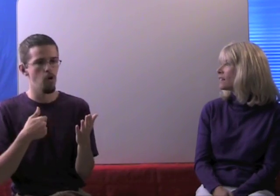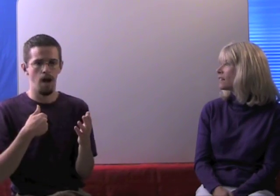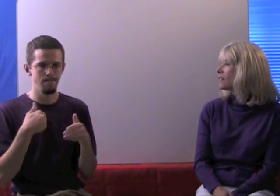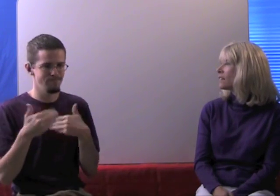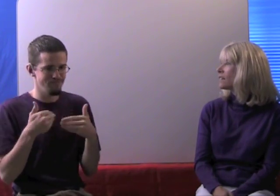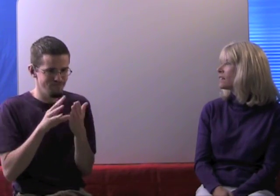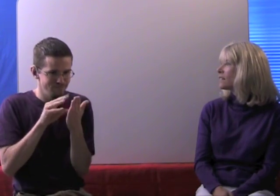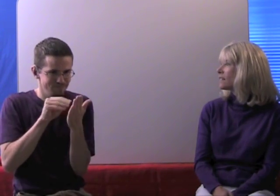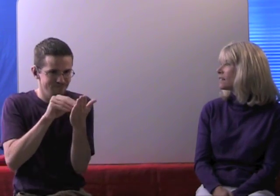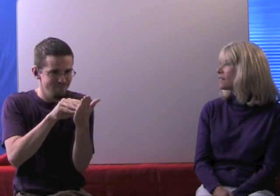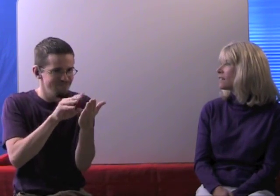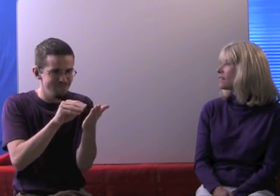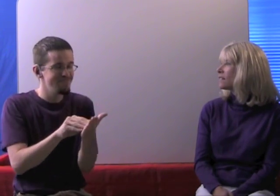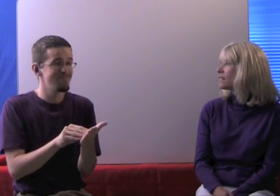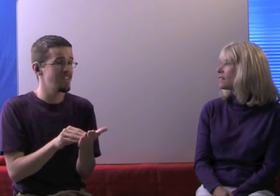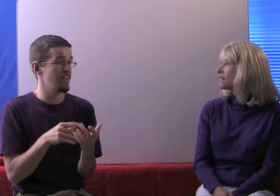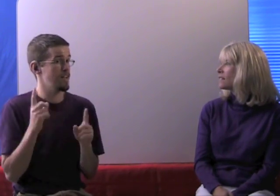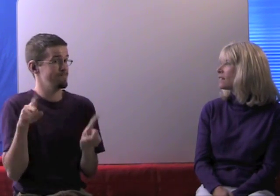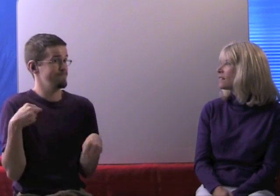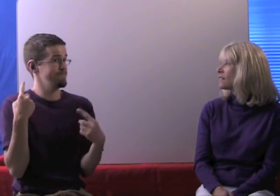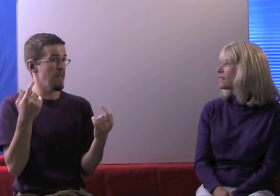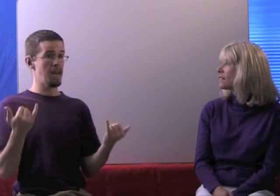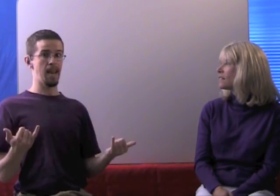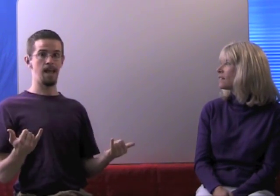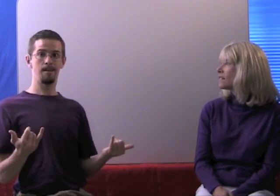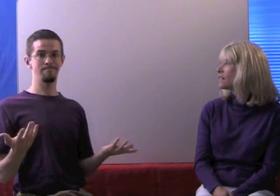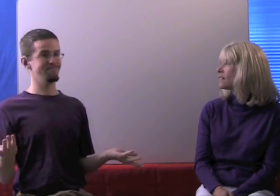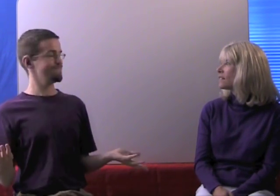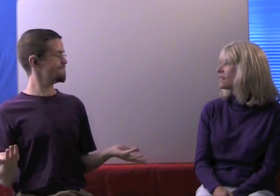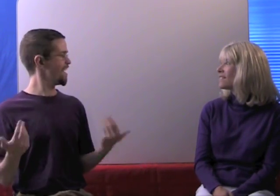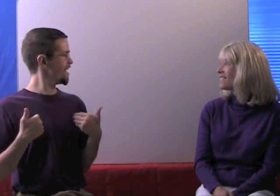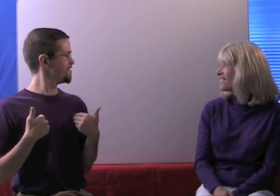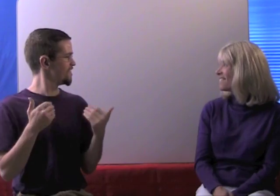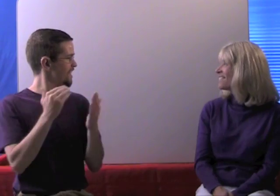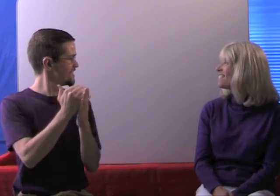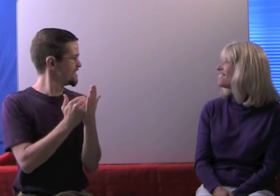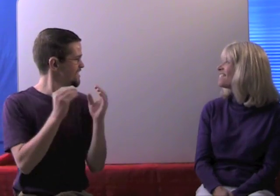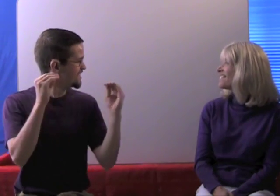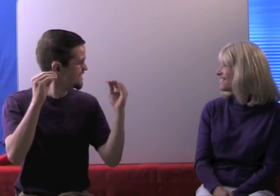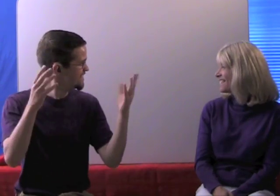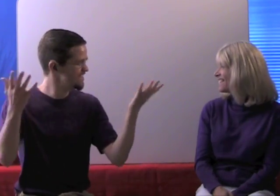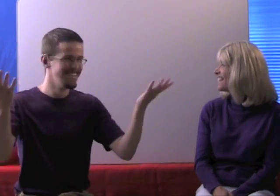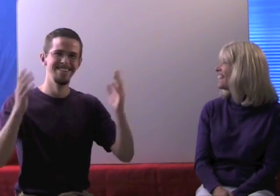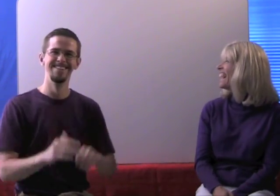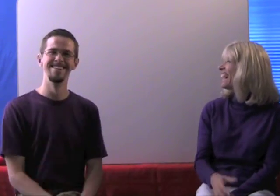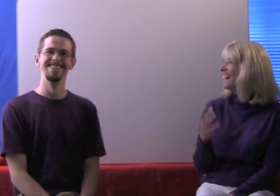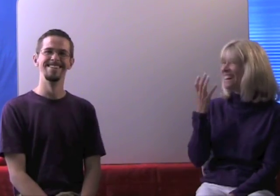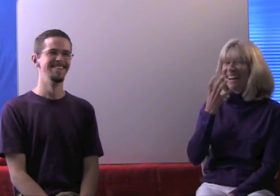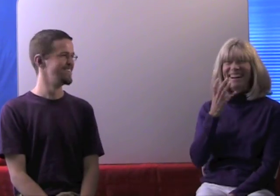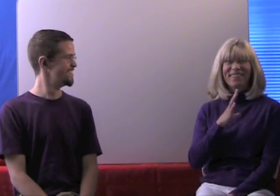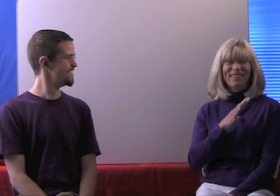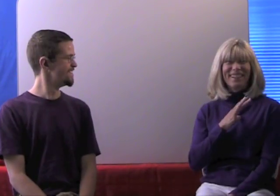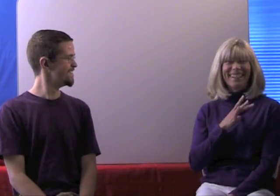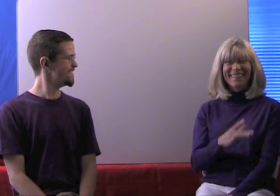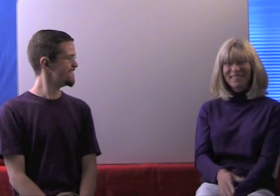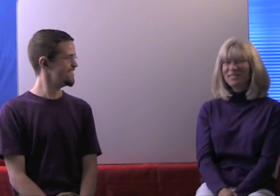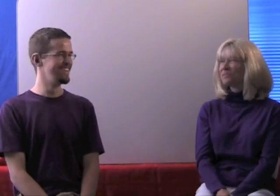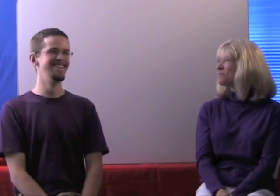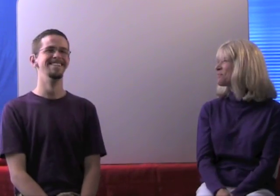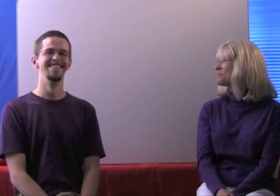So I worked at learning everything I could... about SignWriting, and now here we are... with a lesson to teach. What a story!